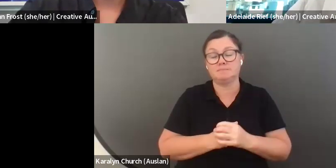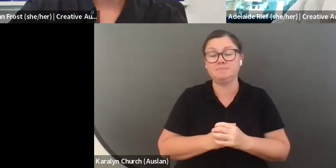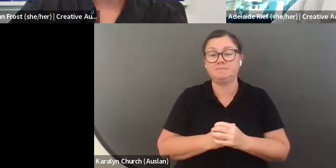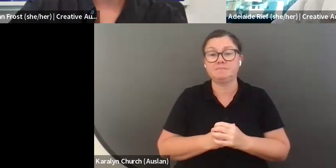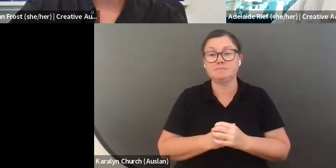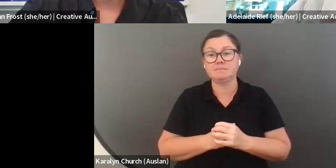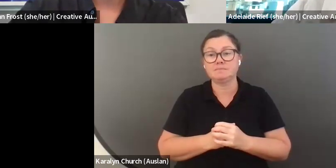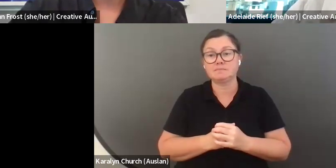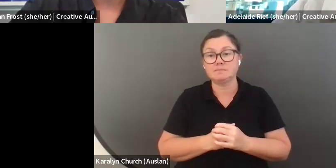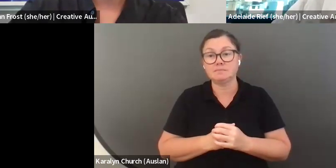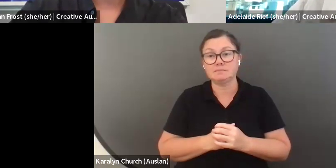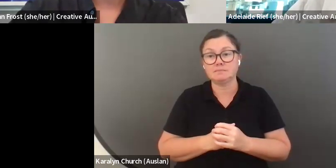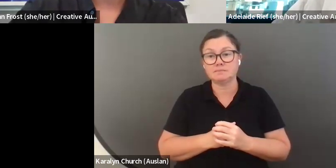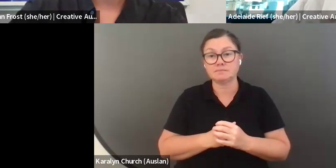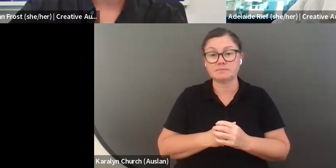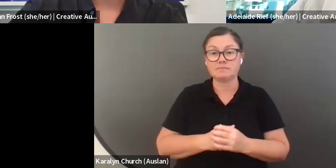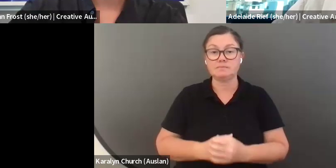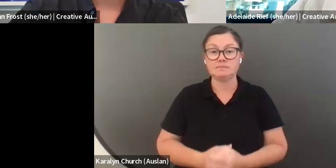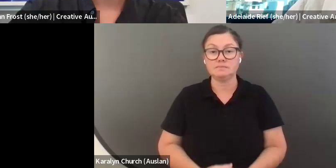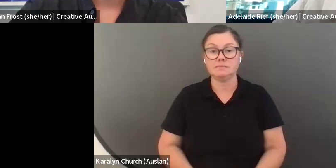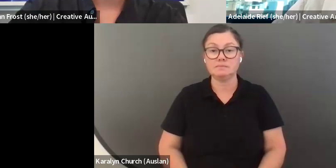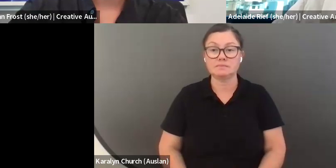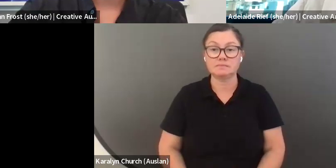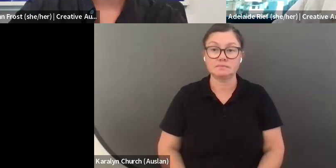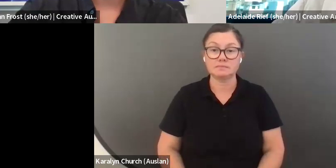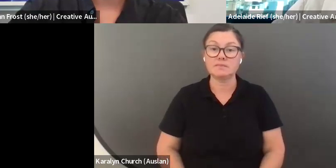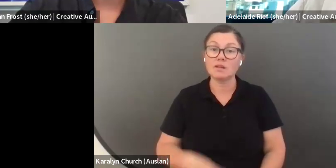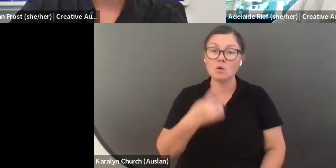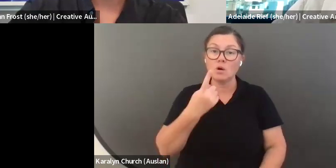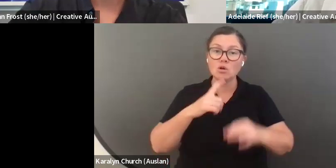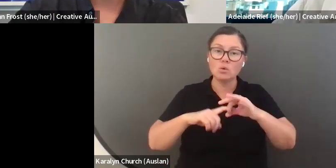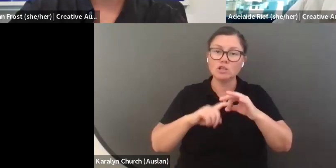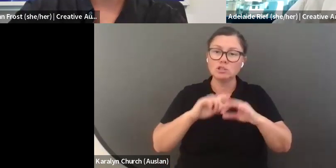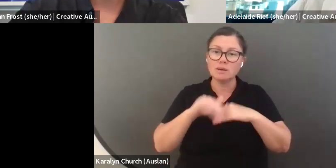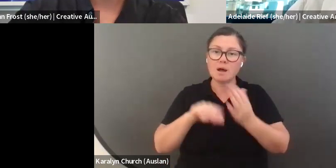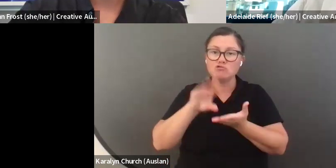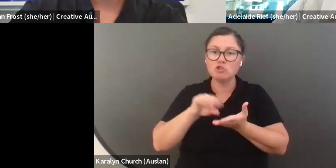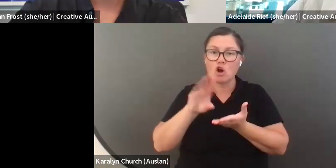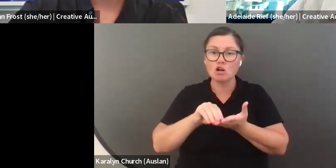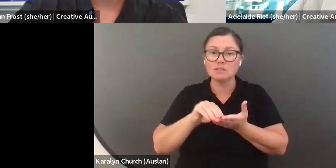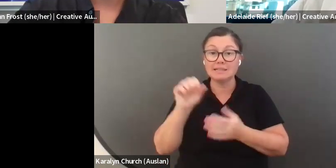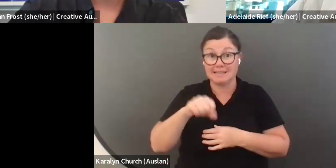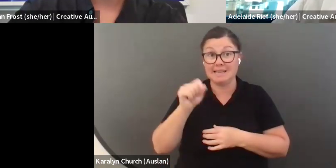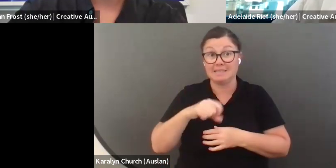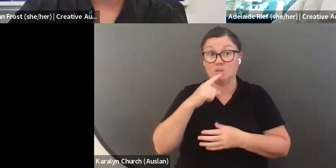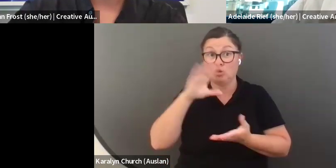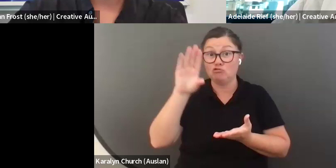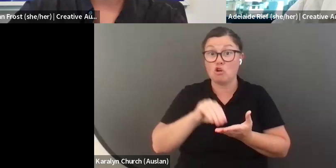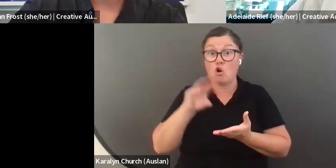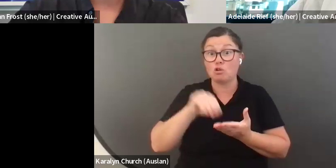different organisations or that you volunteer and engage with a number of organisations. That is another place in your CV to keep that